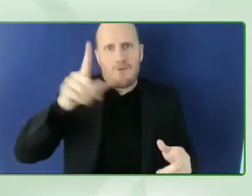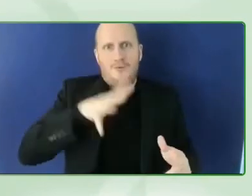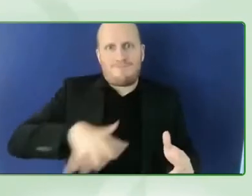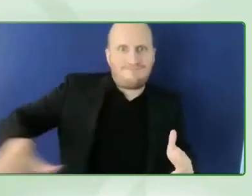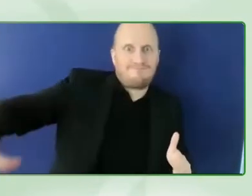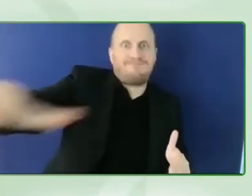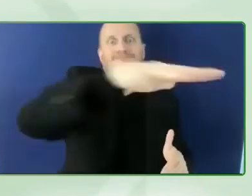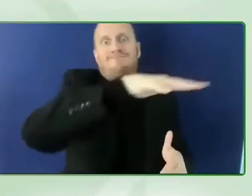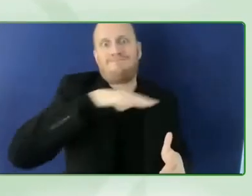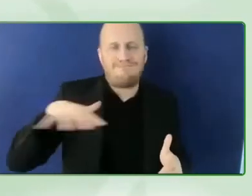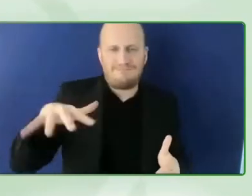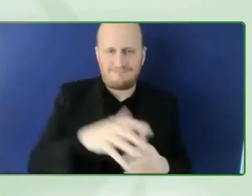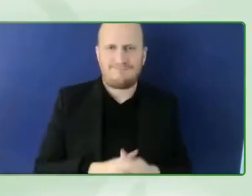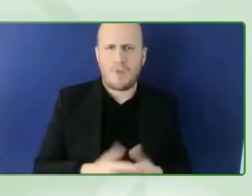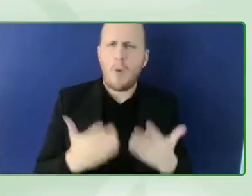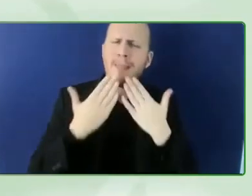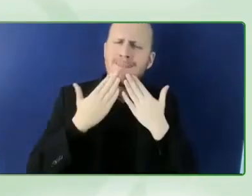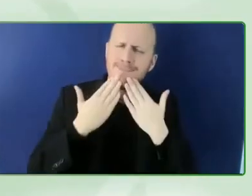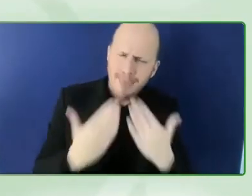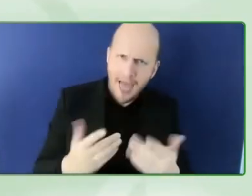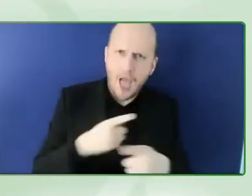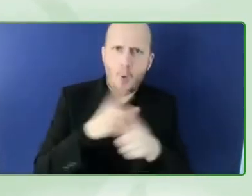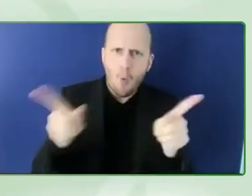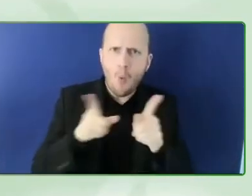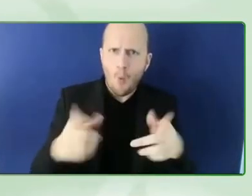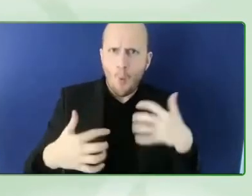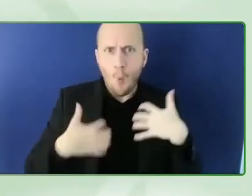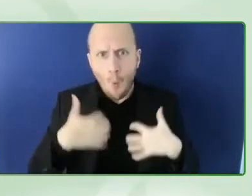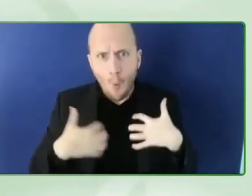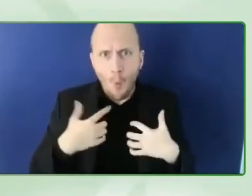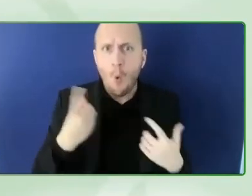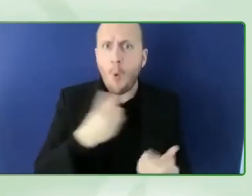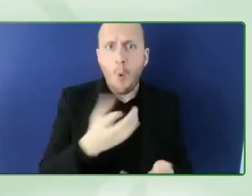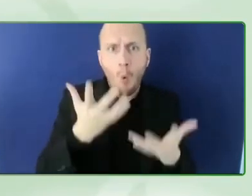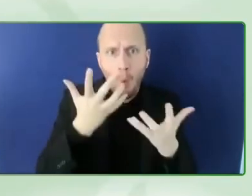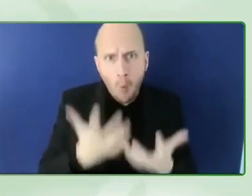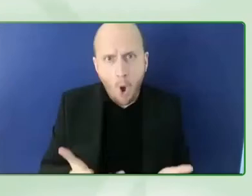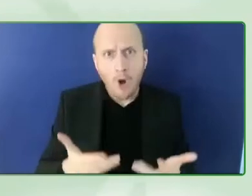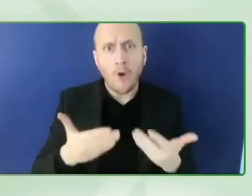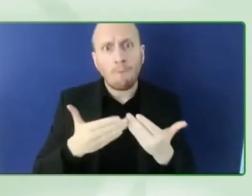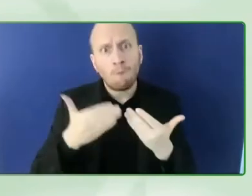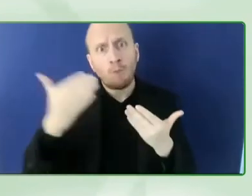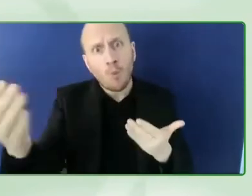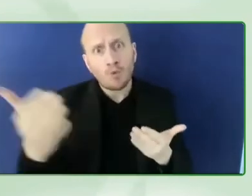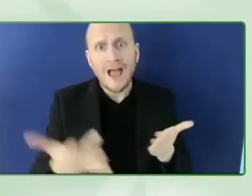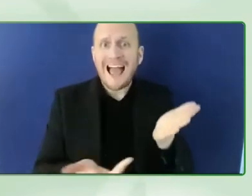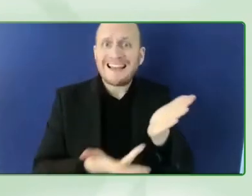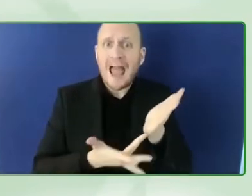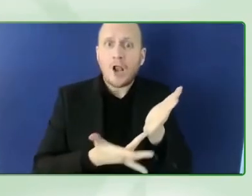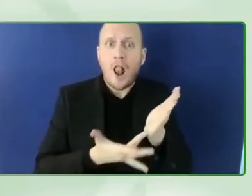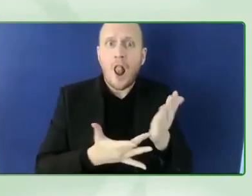interested in making the future tech era accessible by design thank you var uh thank